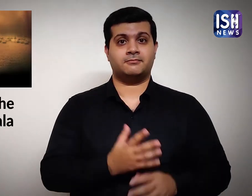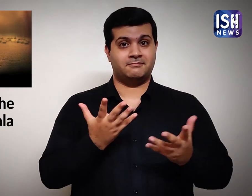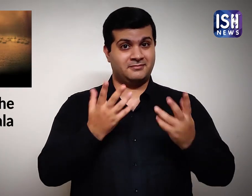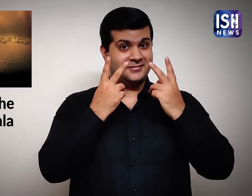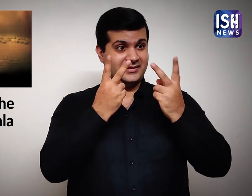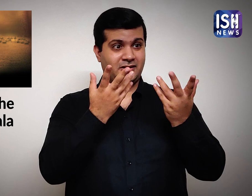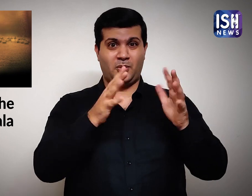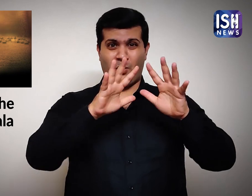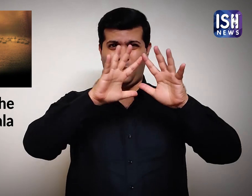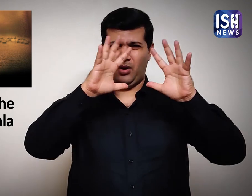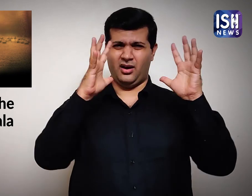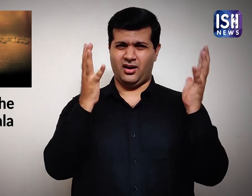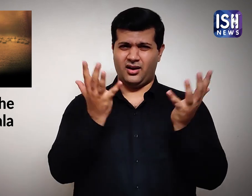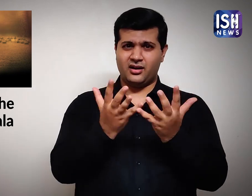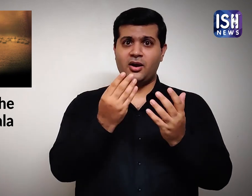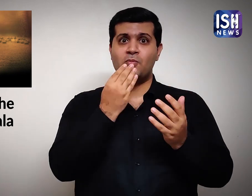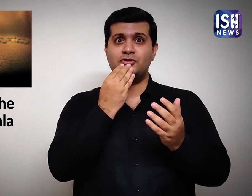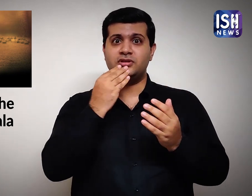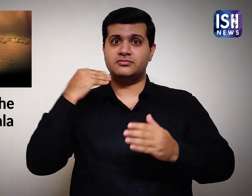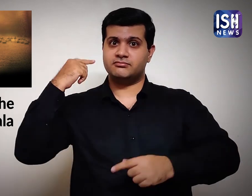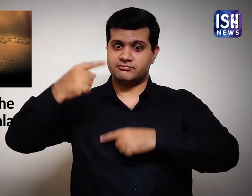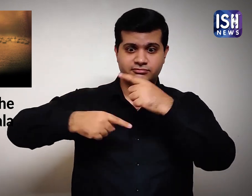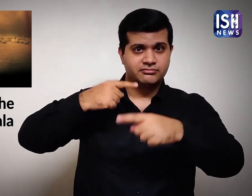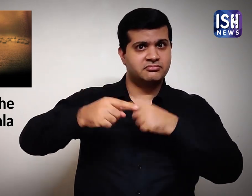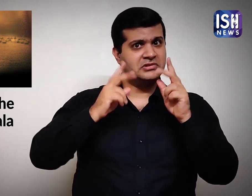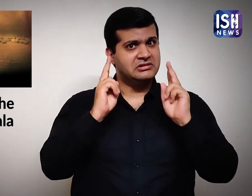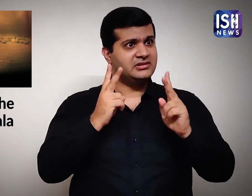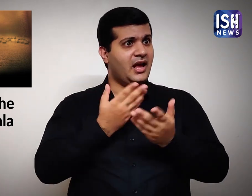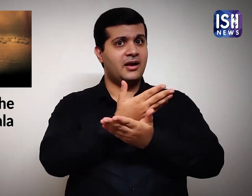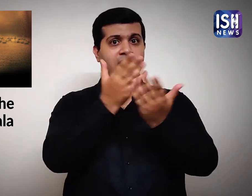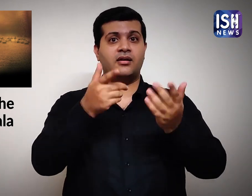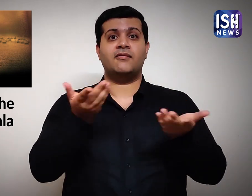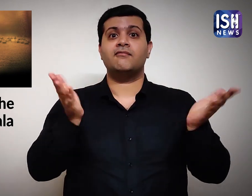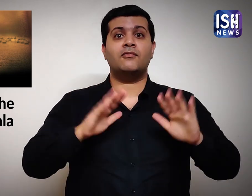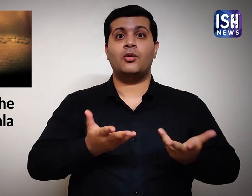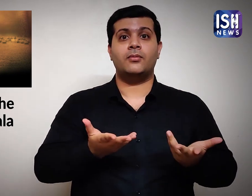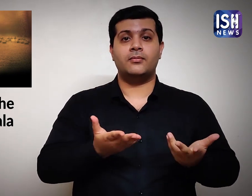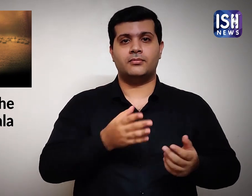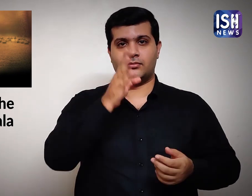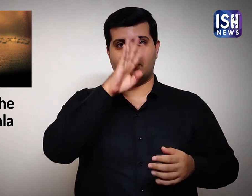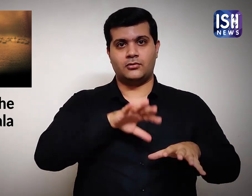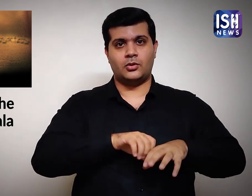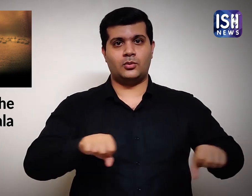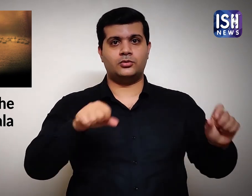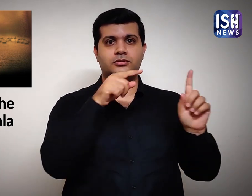Till today, Islam has flourish all because of Hussain's sacrifice.